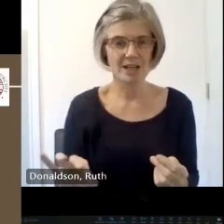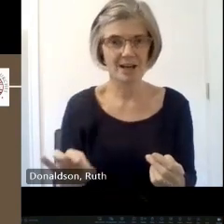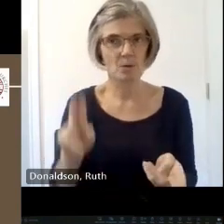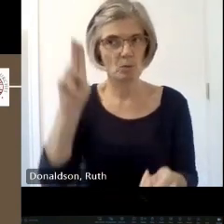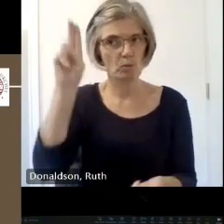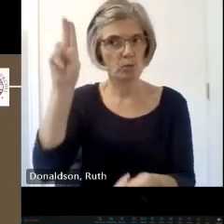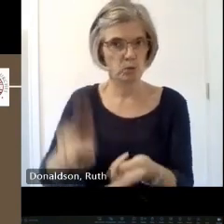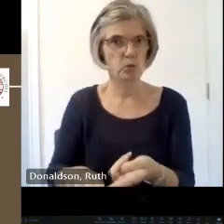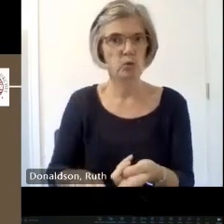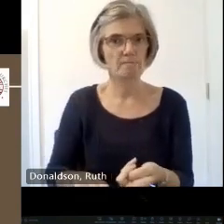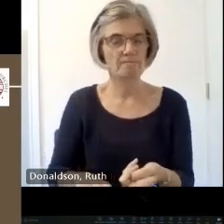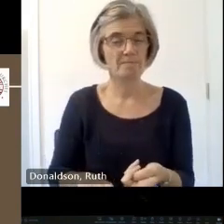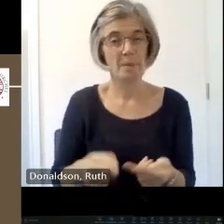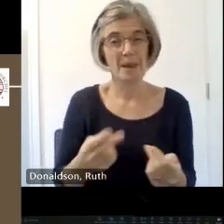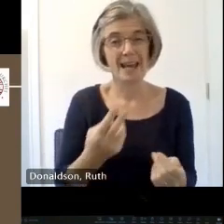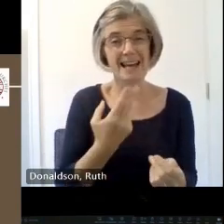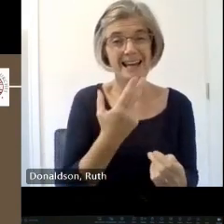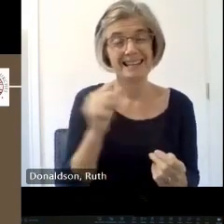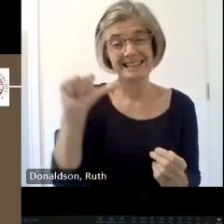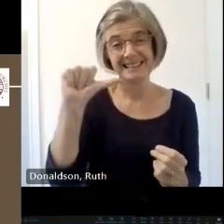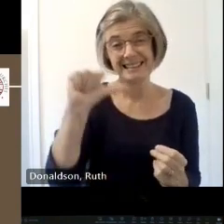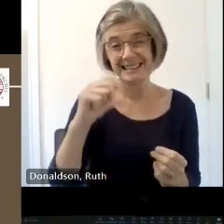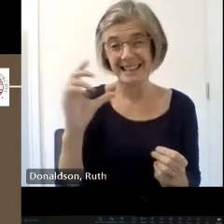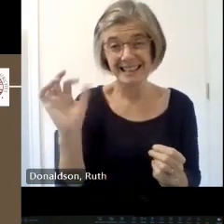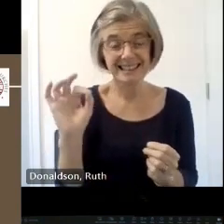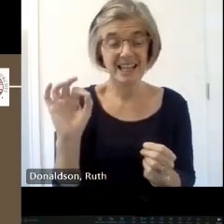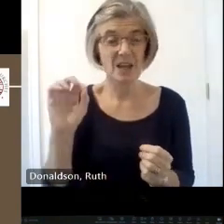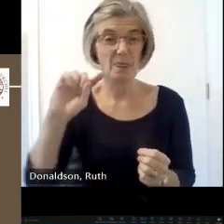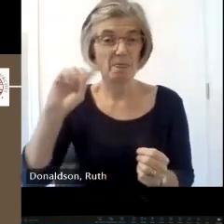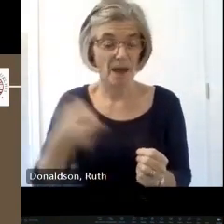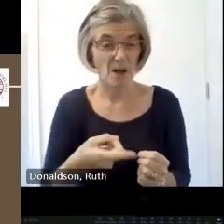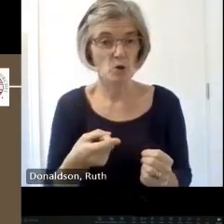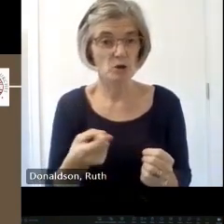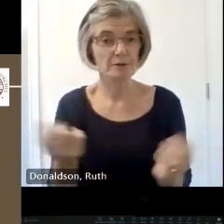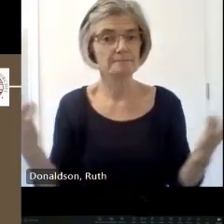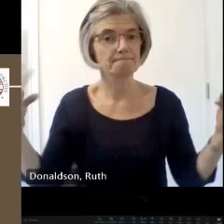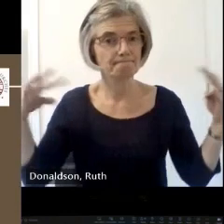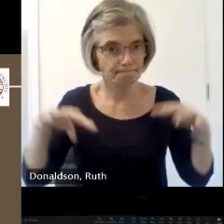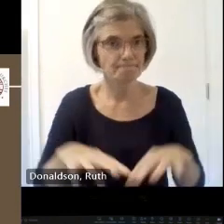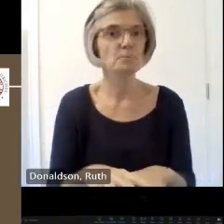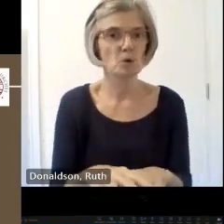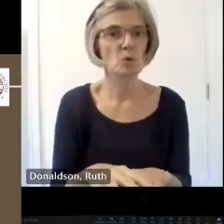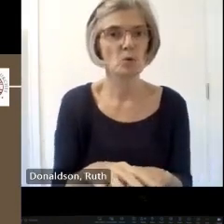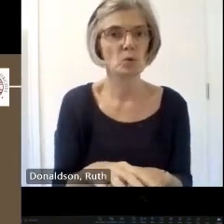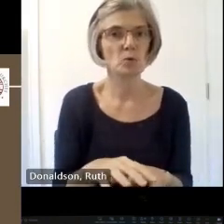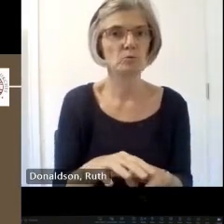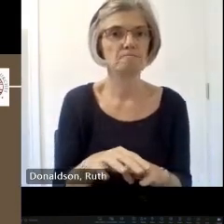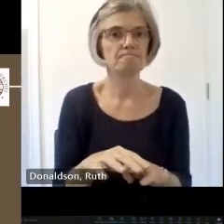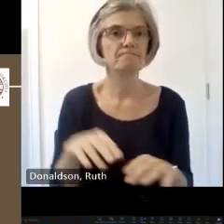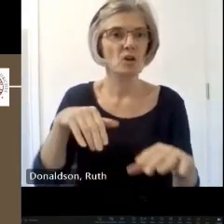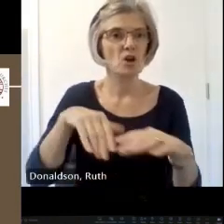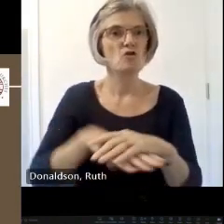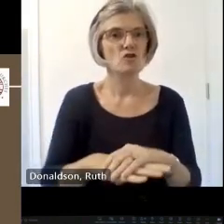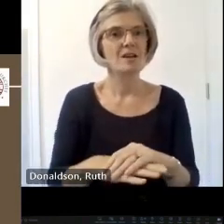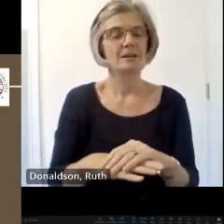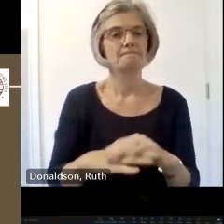services in person which is the main time you can actually get into a church building um uh there on